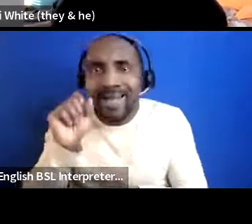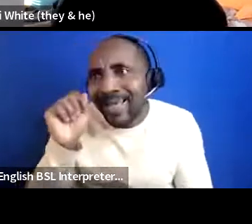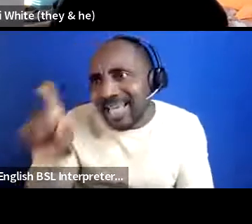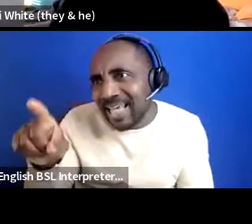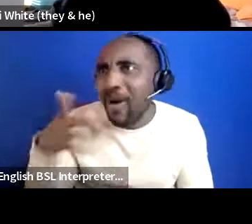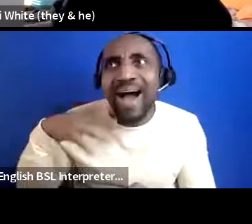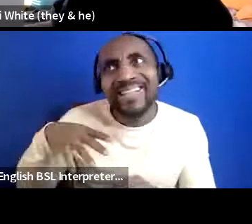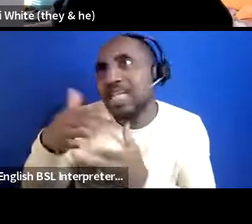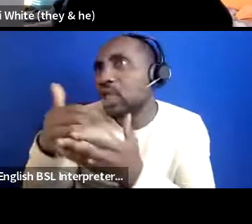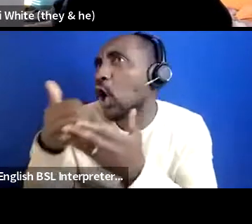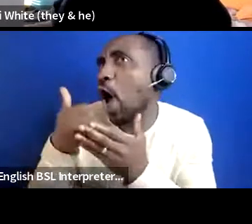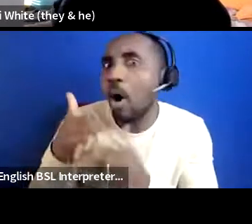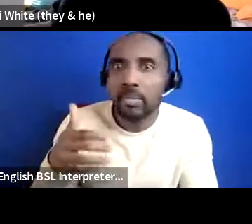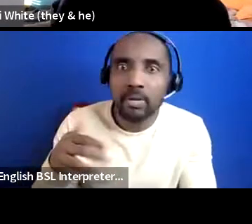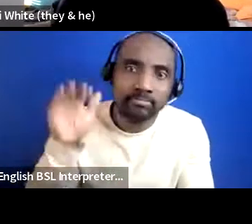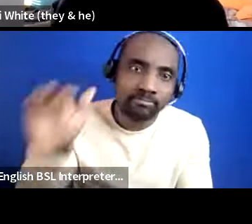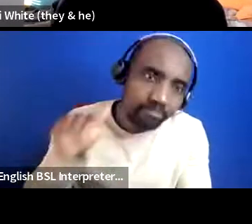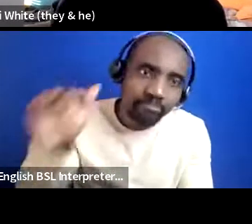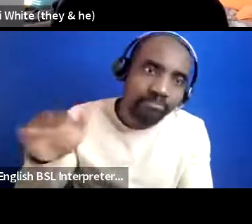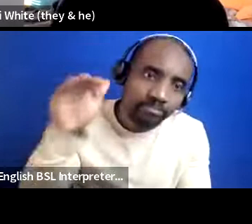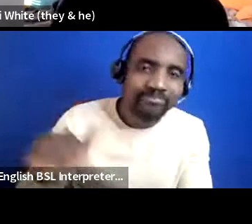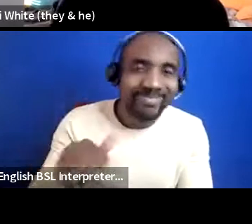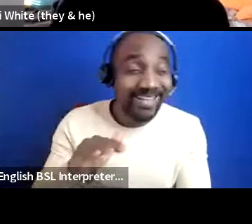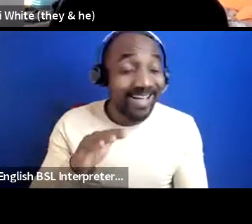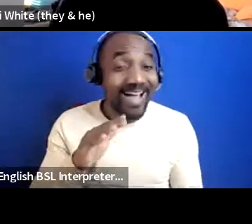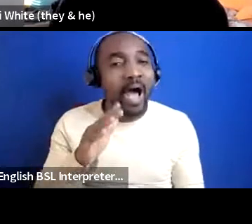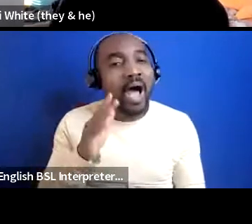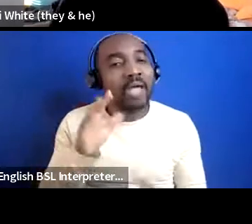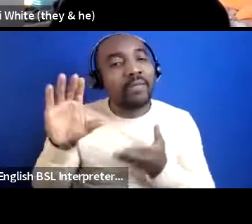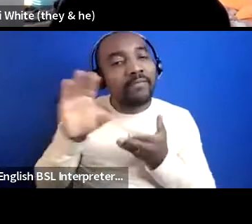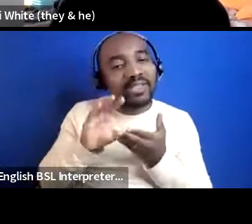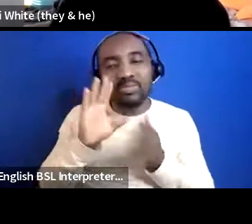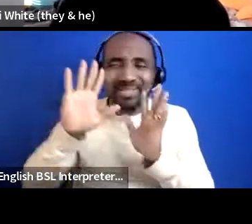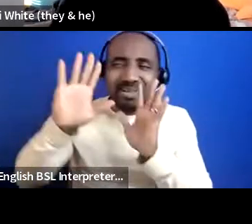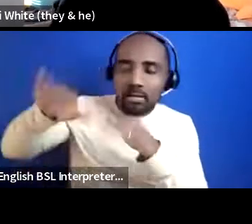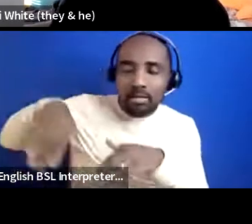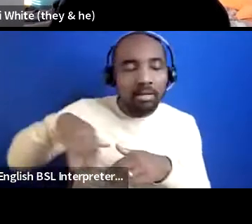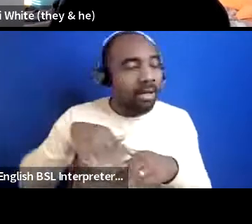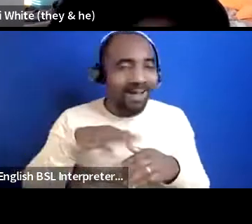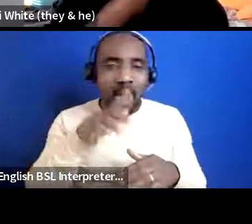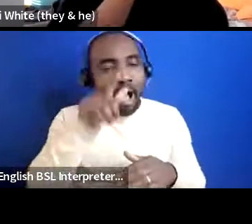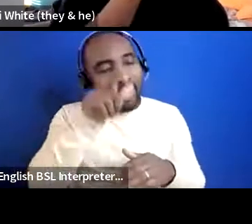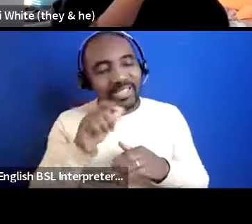now as a funder we say no email our customer services email address however you get your